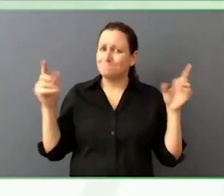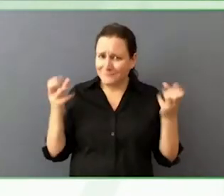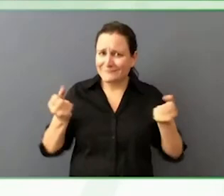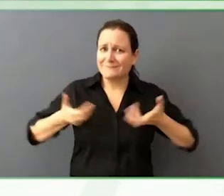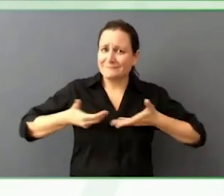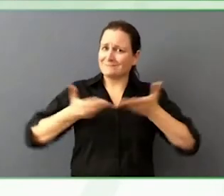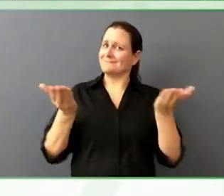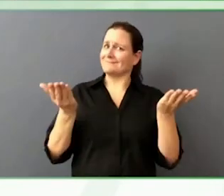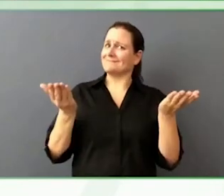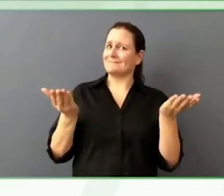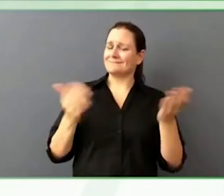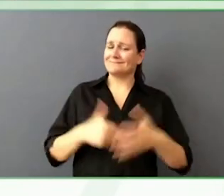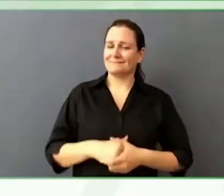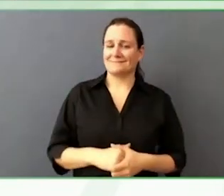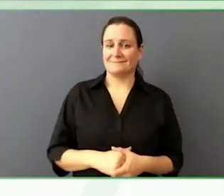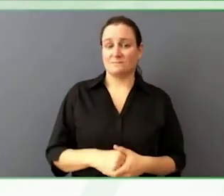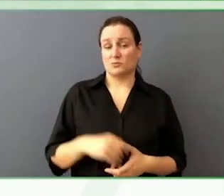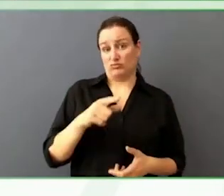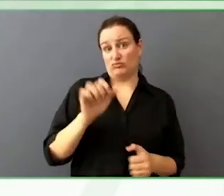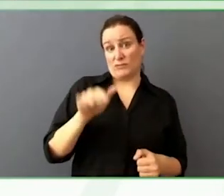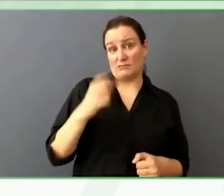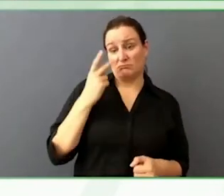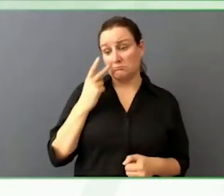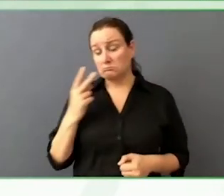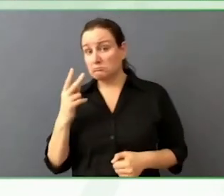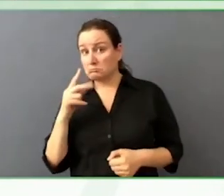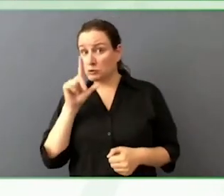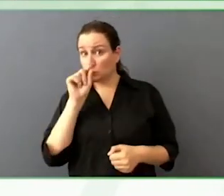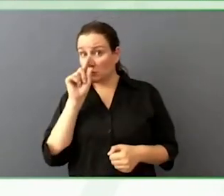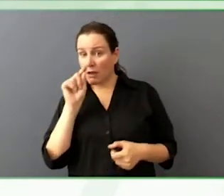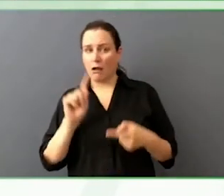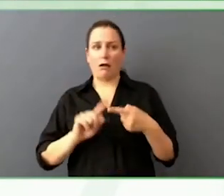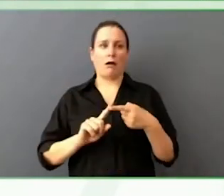you are on Twitter example and look at disability lists for, use some